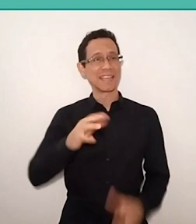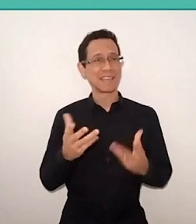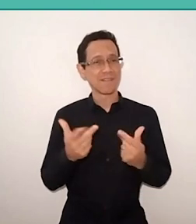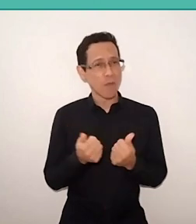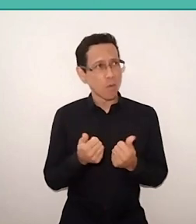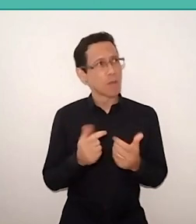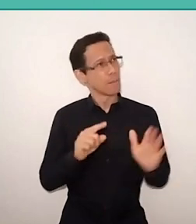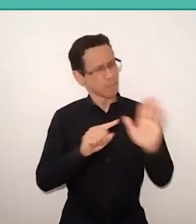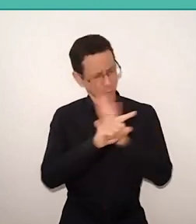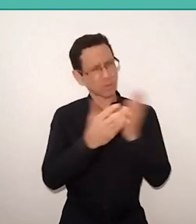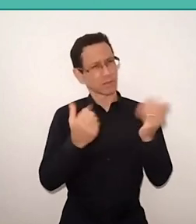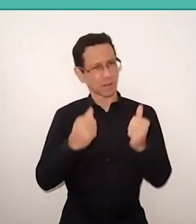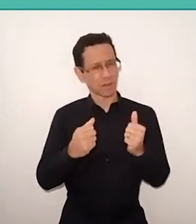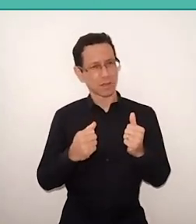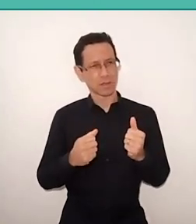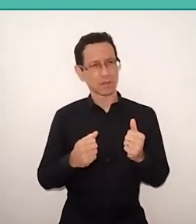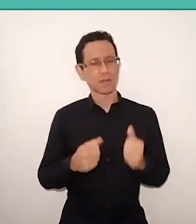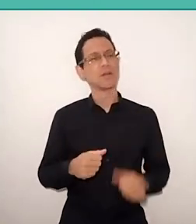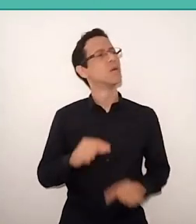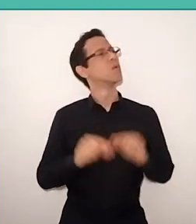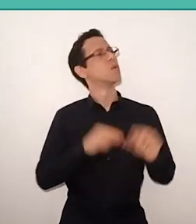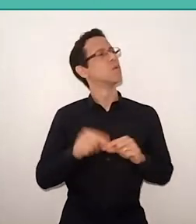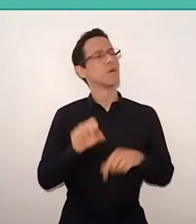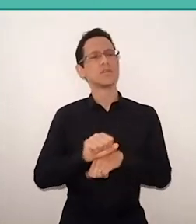Then I asked to the guy from the cafeteria: "And Mr. Incredible?"